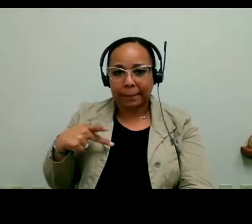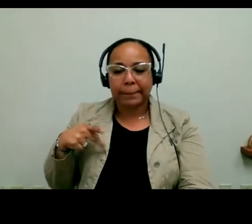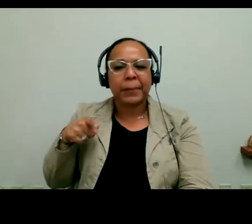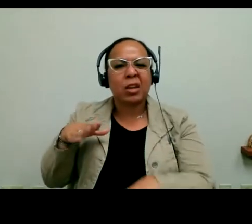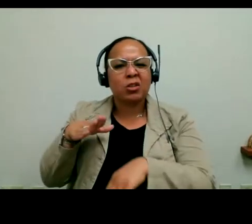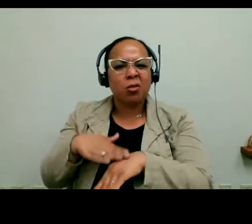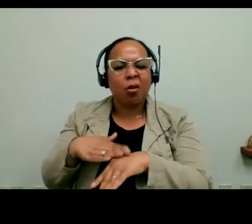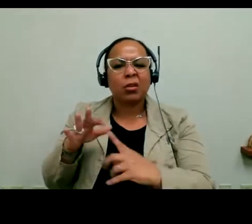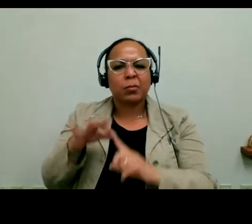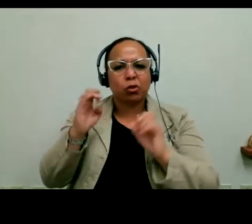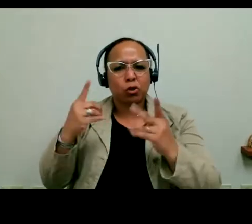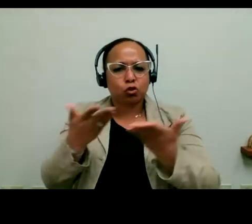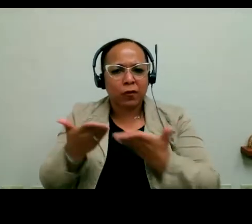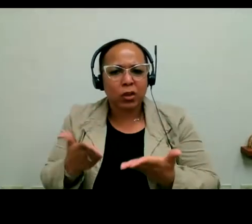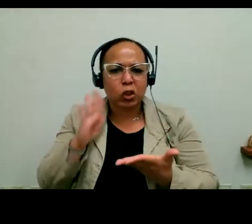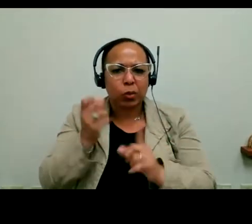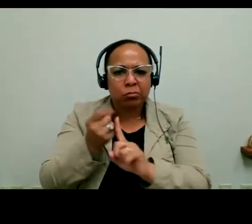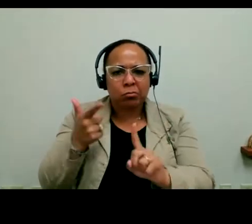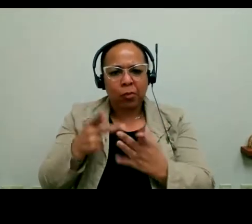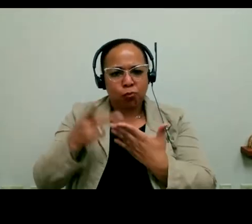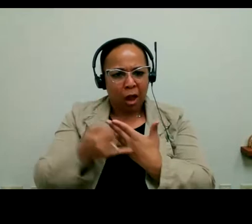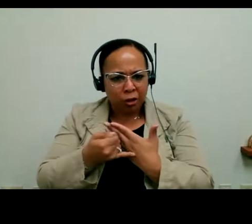motivation and the model. As well as current issue trends and recent